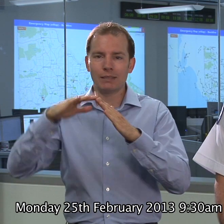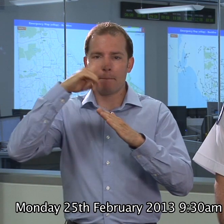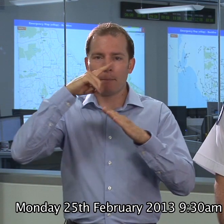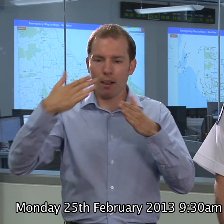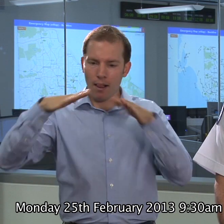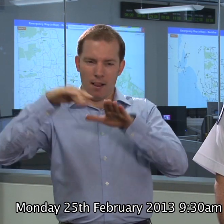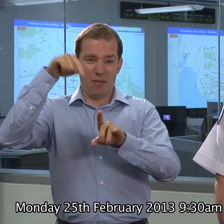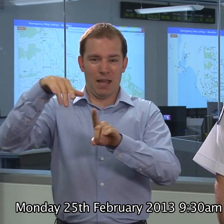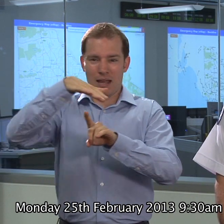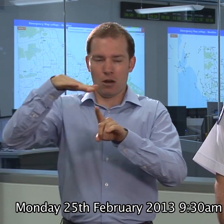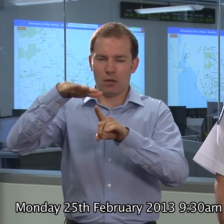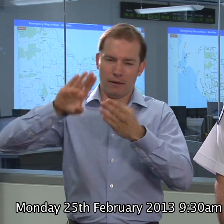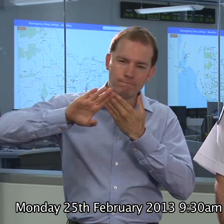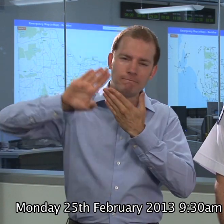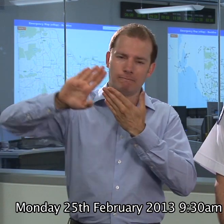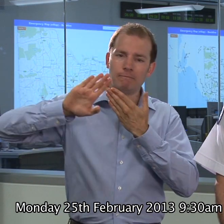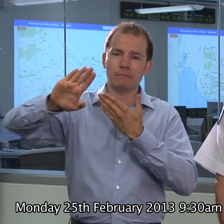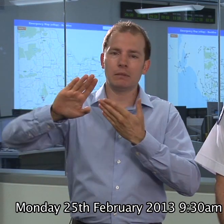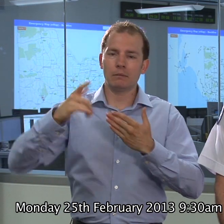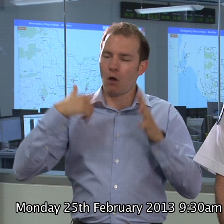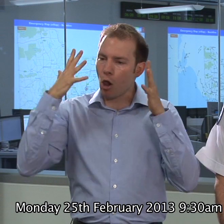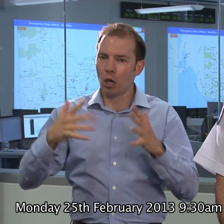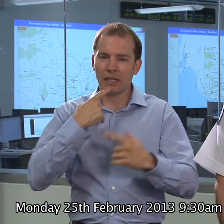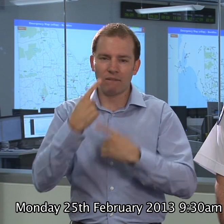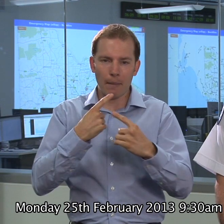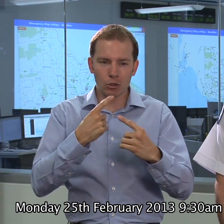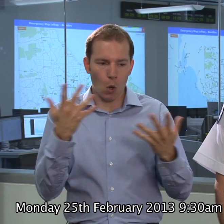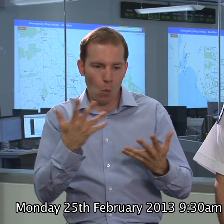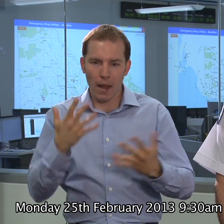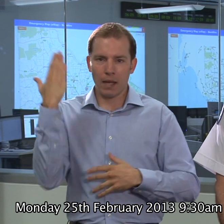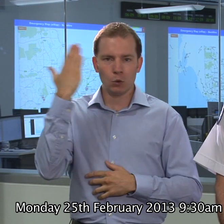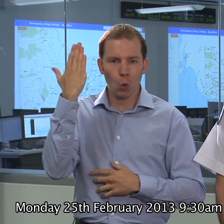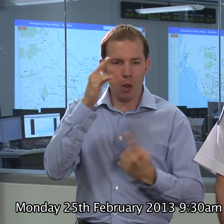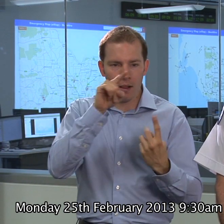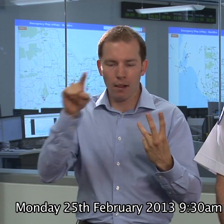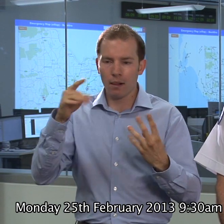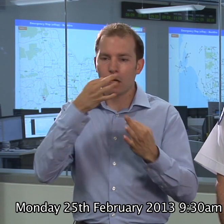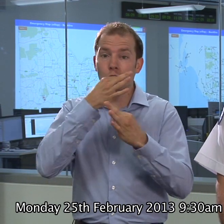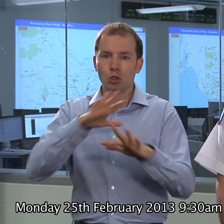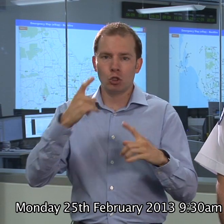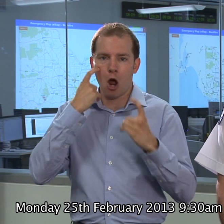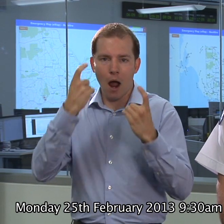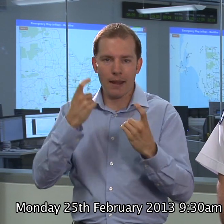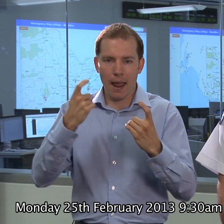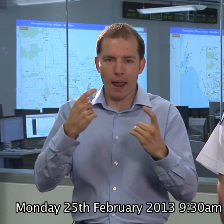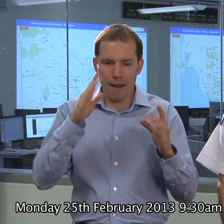We know them well, but we actually went and had a look at a lot more information about where the schools are, the child care facilities and we're going to make a real focus, if we